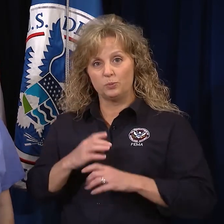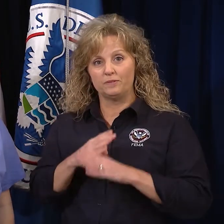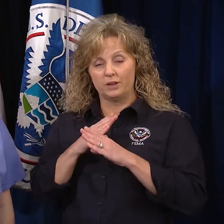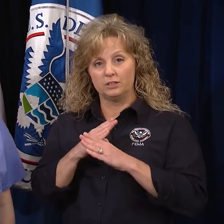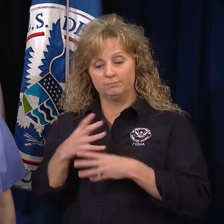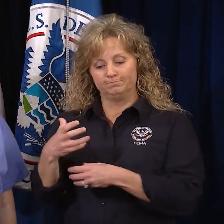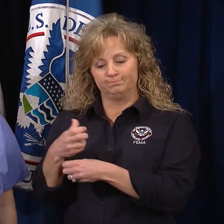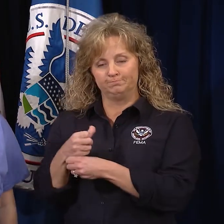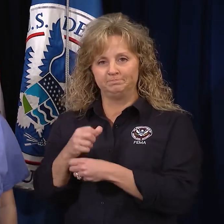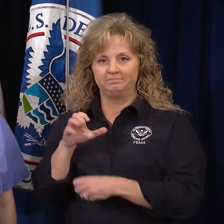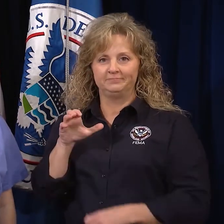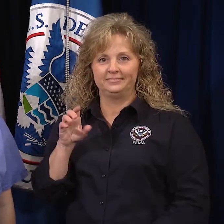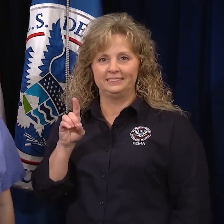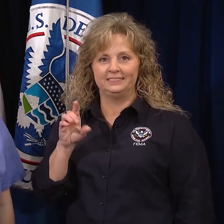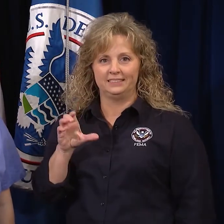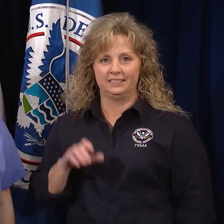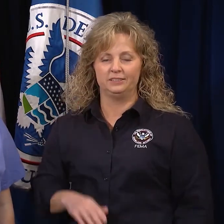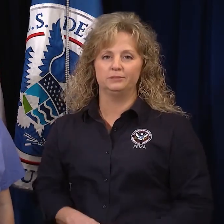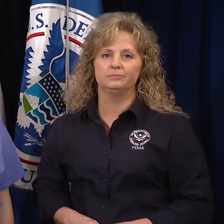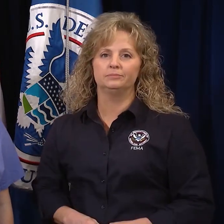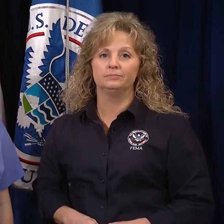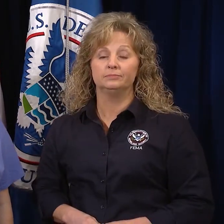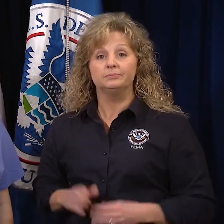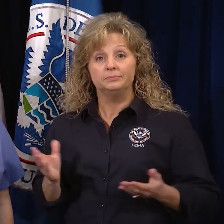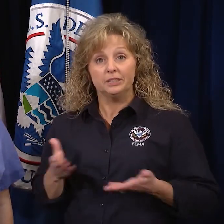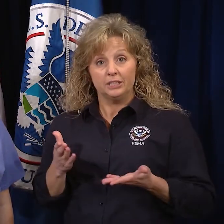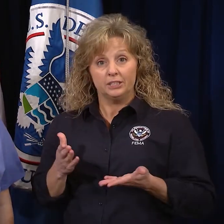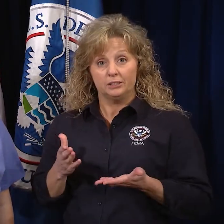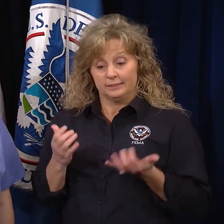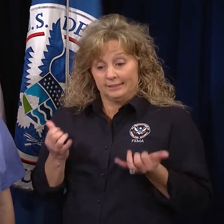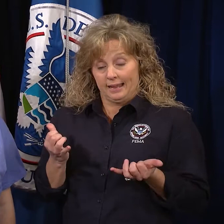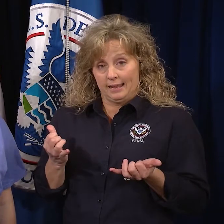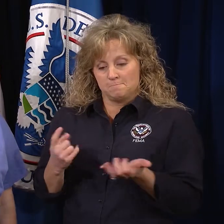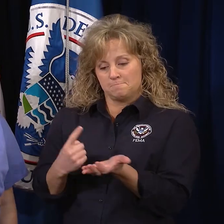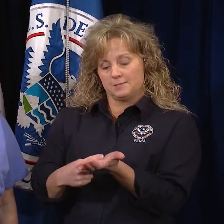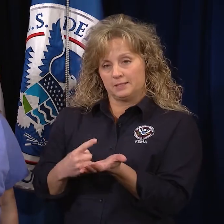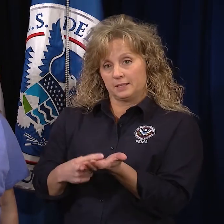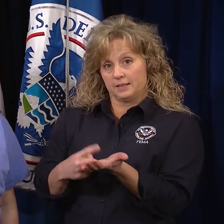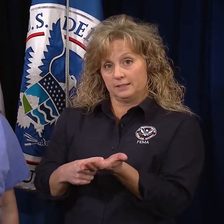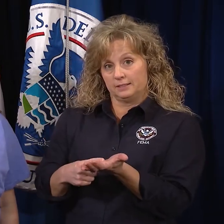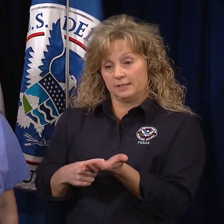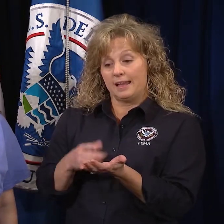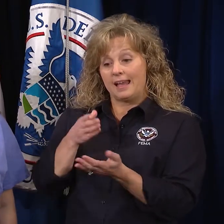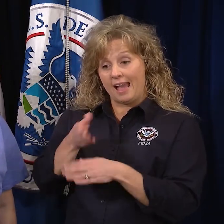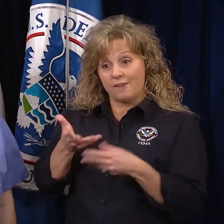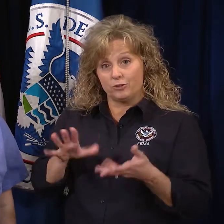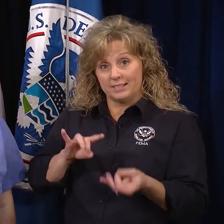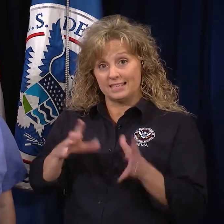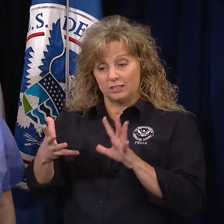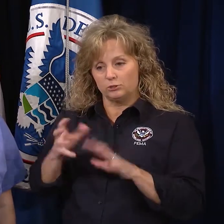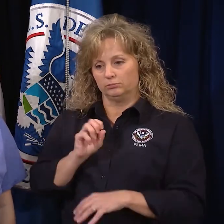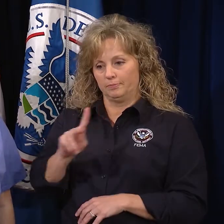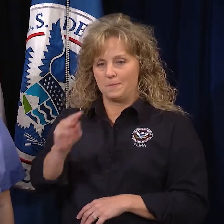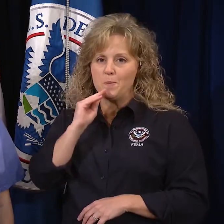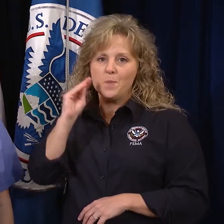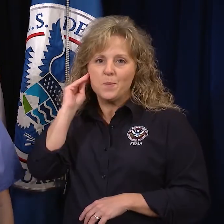also known as CDC. I’m here today to talk about returning home safely after a disaster.